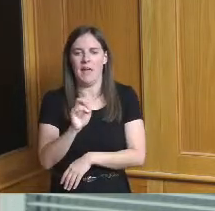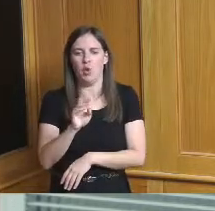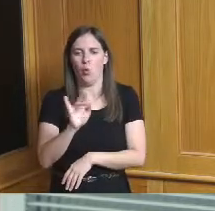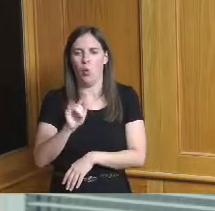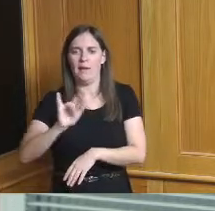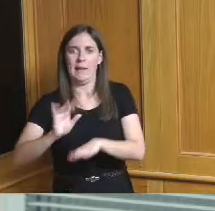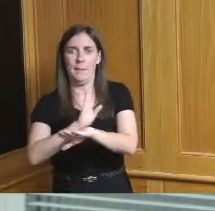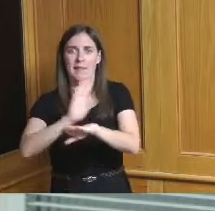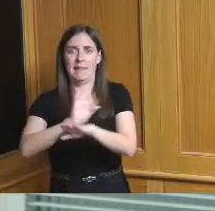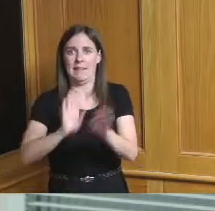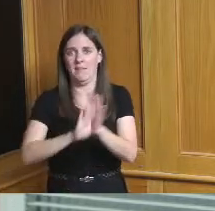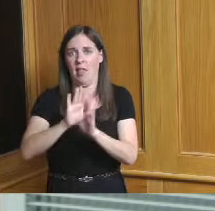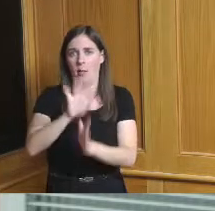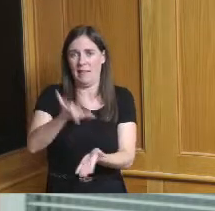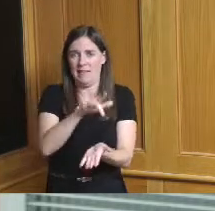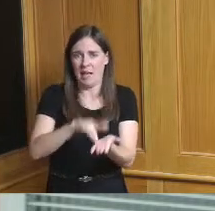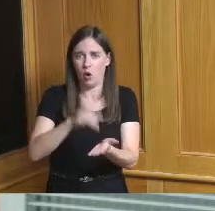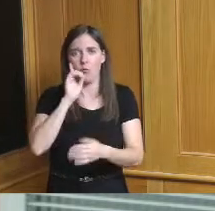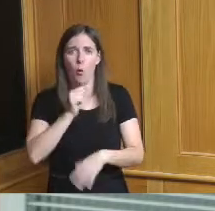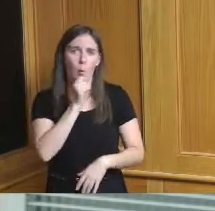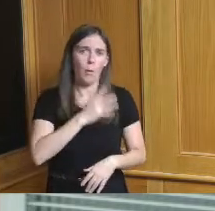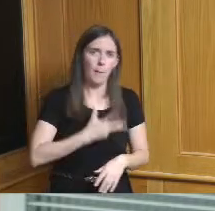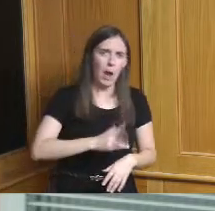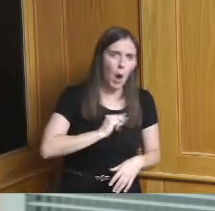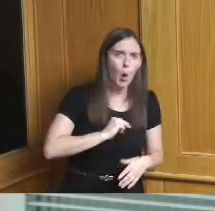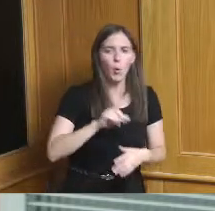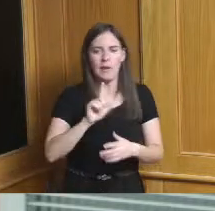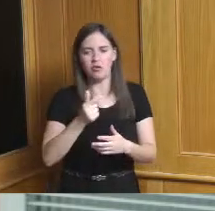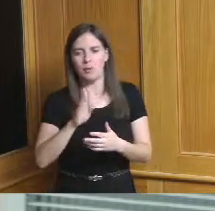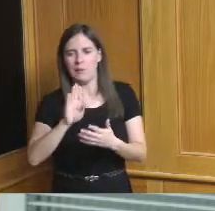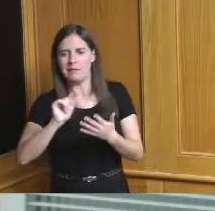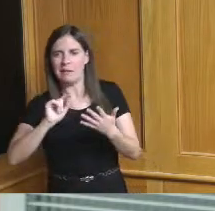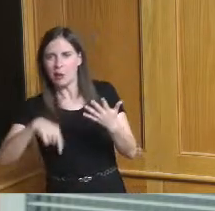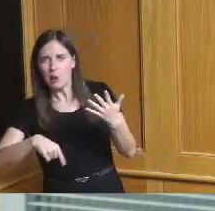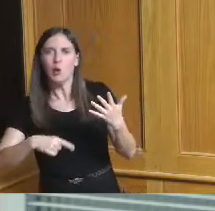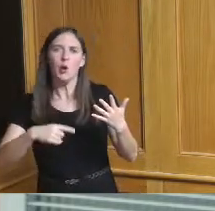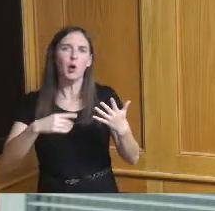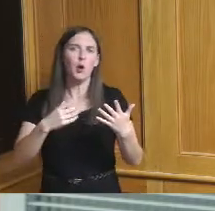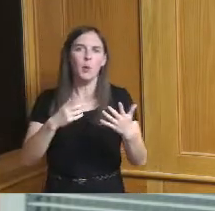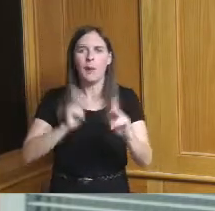on it's still in the talking stages we're still trying to work through that grant application but